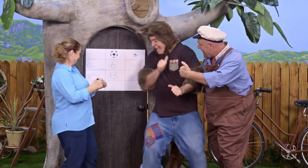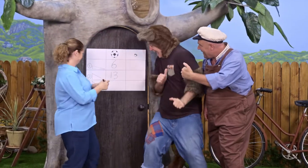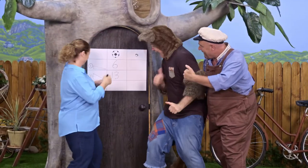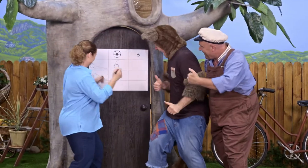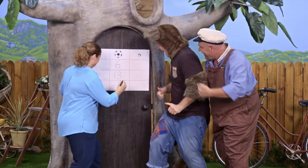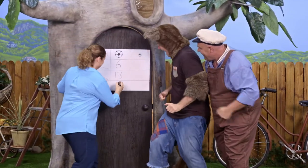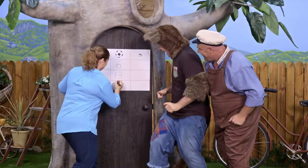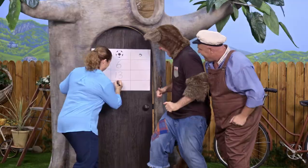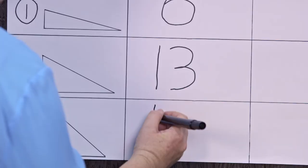16, Sally.